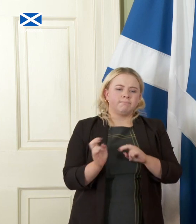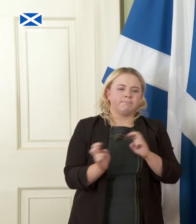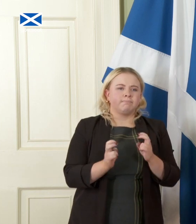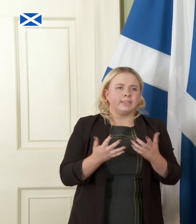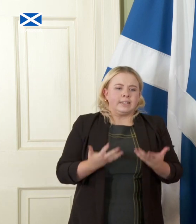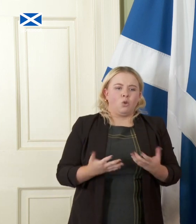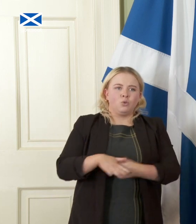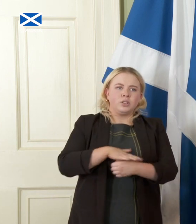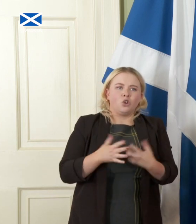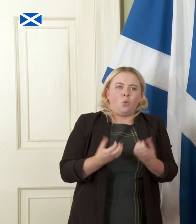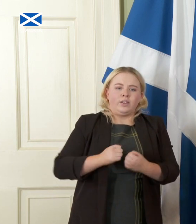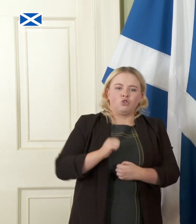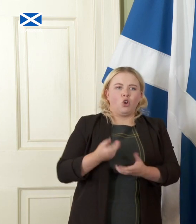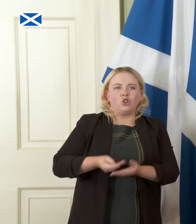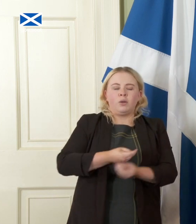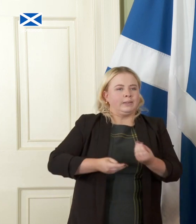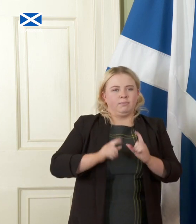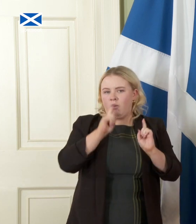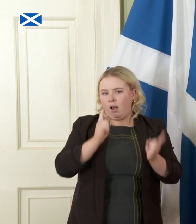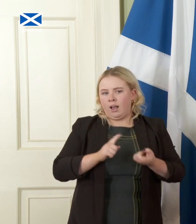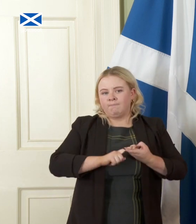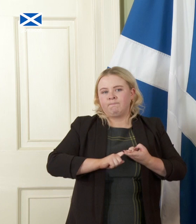with the Scottish economy is unsustainable and you want to transform the economy in an